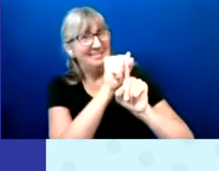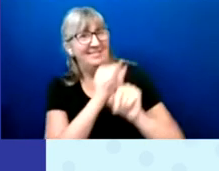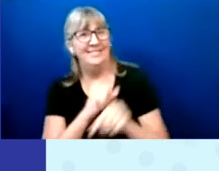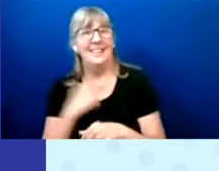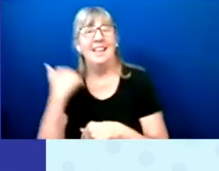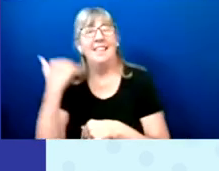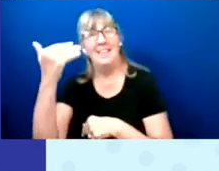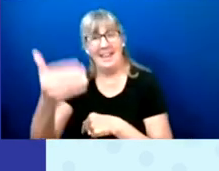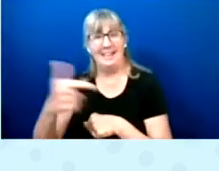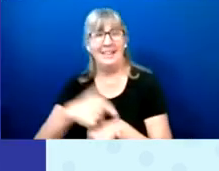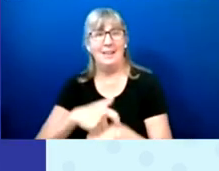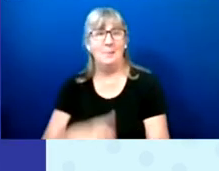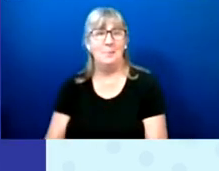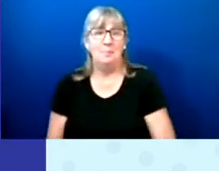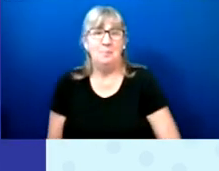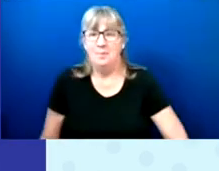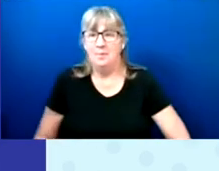Next slide.